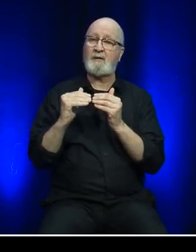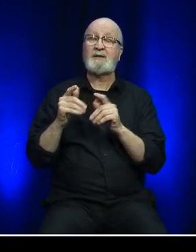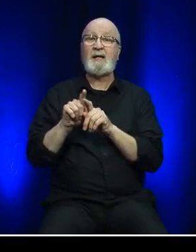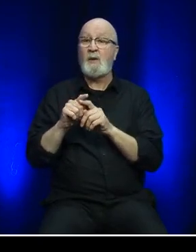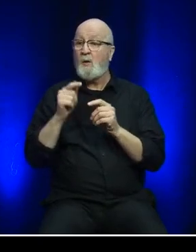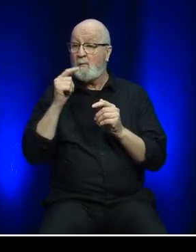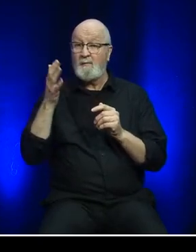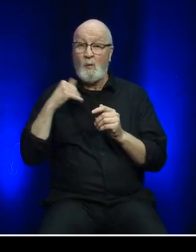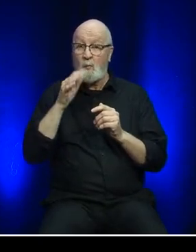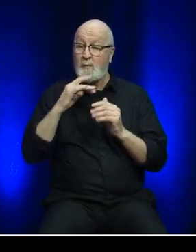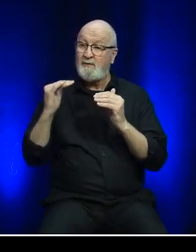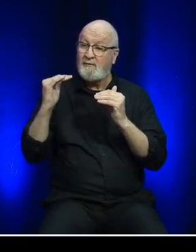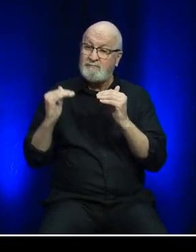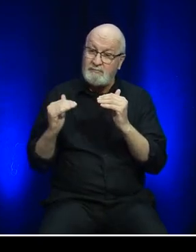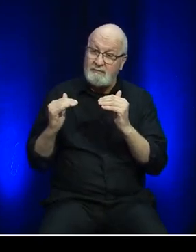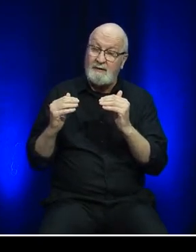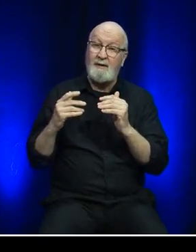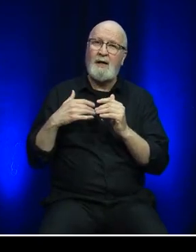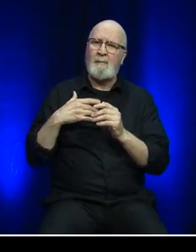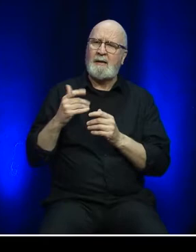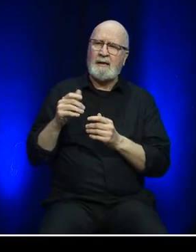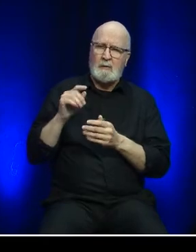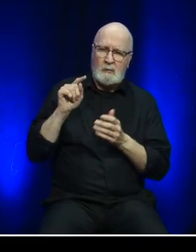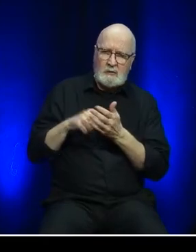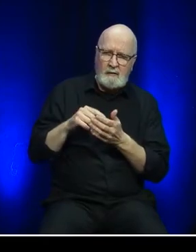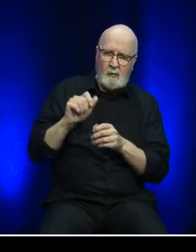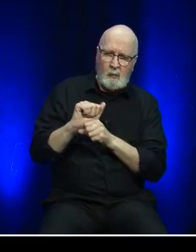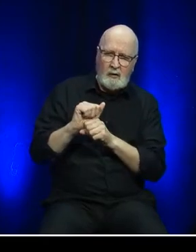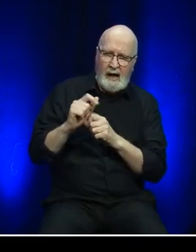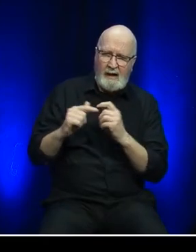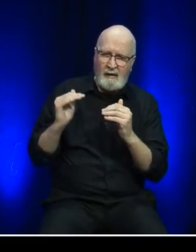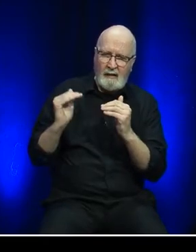and address any gender-based inequities in pay practices.